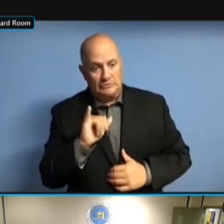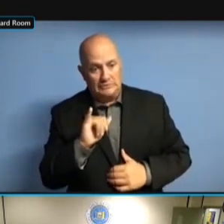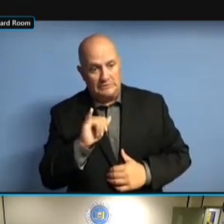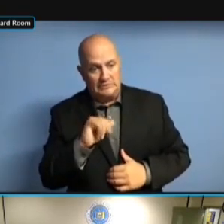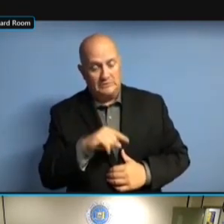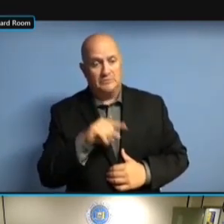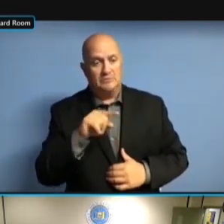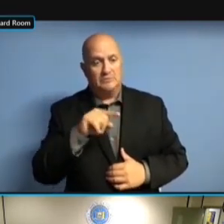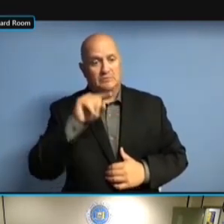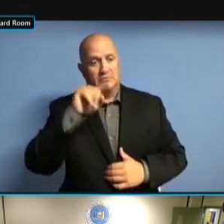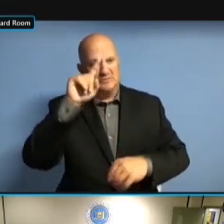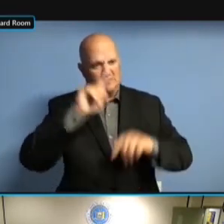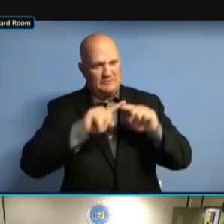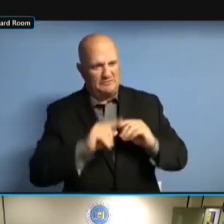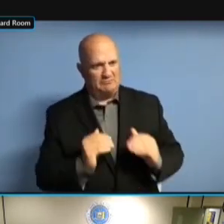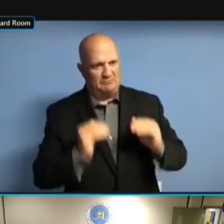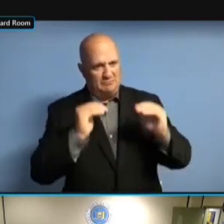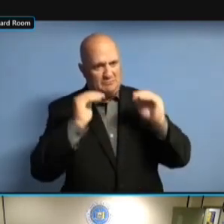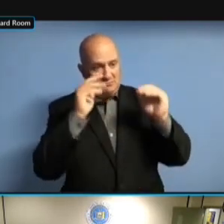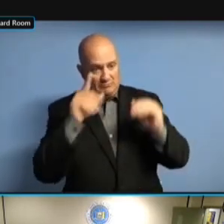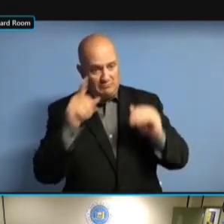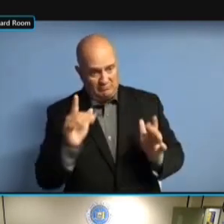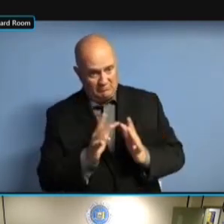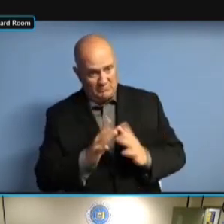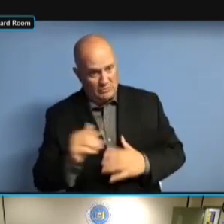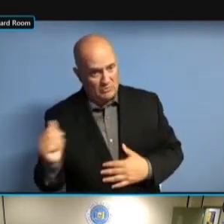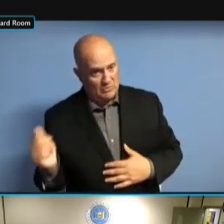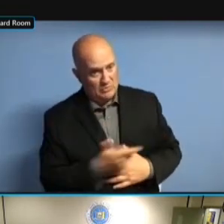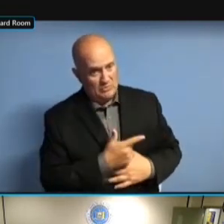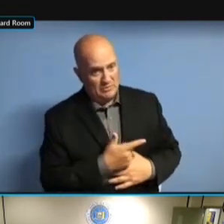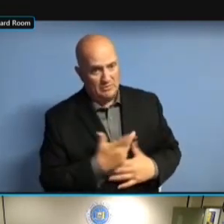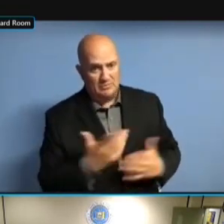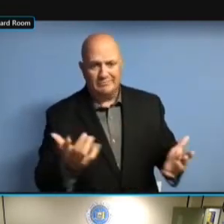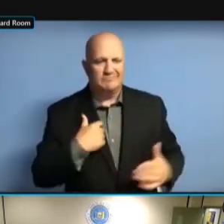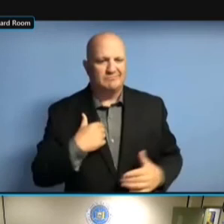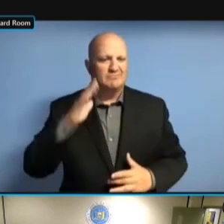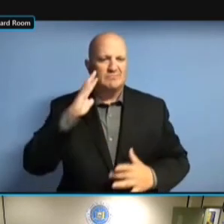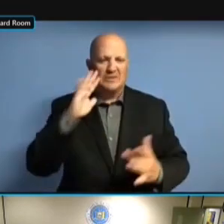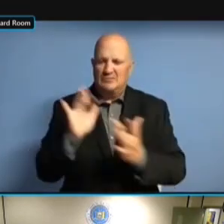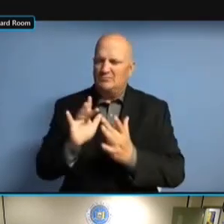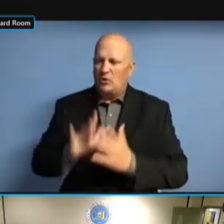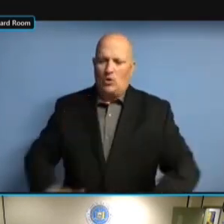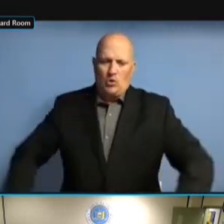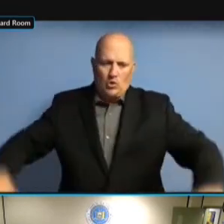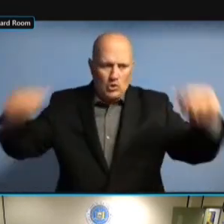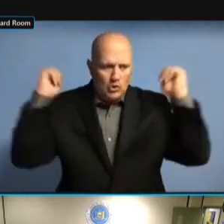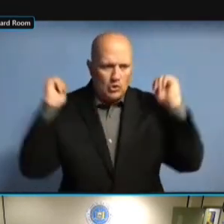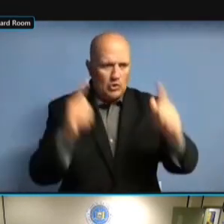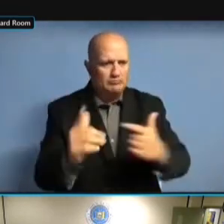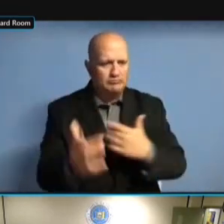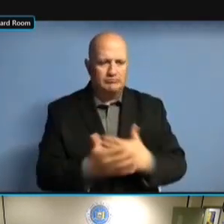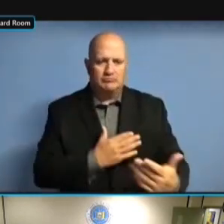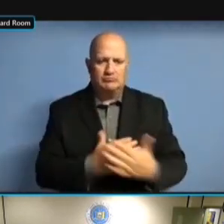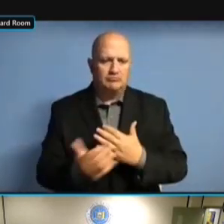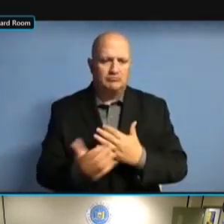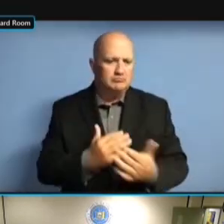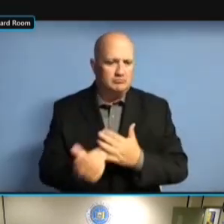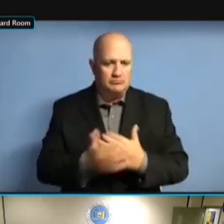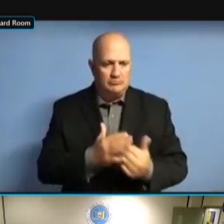NO-FILER LIST, YES. AND THAT'S SORT OF WHERE NO-FILER LIST, YES. AND THAT'S SORT OF WHERE WE'RE AND THAT'S SORT OF WHERE WE'RE AND THAT'S SORT OF WHERE WE'RE WORKING. WORKING. WORKING. >> WORKING. >> ANOTHER WORKING. >> ANOTHER LINE WORKING. >> ANOTHER LINE OF WORKING. >> ANOTHER LINE OF DEMARCATION ANOTHER LINE OF DEMARCATION ANOTHER LINE OF DEMARCATION TOO ANOTHER LINE OF DEMARCATION TOO IS, ANOTHER LINE OF DEMARCATION TOO IS, THE ANOTHER LINE OF DEMARCATION TOO IS, THE COMMITTEES ANOTHER LINE OF DEMARCATION TOO IS, THE COMMITTEES WERE TOO IS, THE COMMITTEES WERE TOO IS, THE COMMITTEES WERE NEVER TOO IS, THE COMMITTEES WERE NEVER REQUIRED TOO IS, THE COMMITTEES WERE NEVER REQUIRED TO TOO IS, THE COMMITTEES WERE NEVER REQUIRED TO GIVE TOO IS, THE COMMITTEES WERE NEVER REQUIRED TO GIVE YOU TOO IS, THE COMMITTEES WERE NEVER REQUIRED TO GIVE YOU AN NEVER REQUIRED TO GIVE YOU AN NEVER REQUIRED TO GIVE YOU AN EMAIL